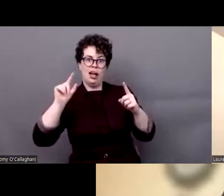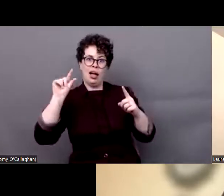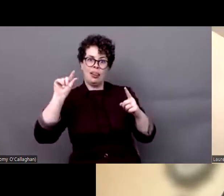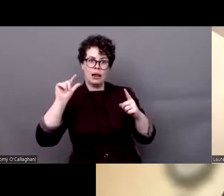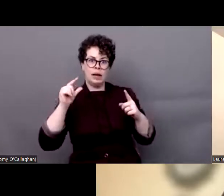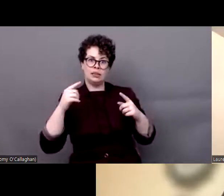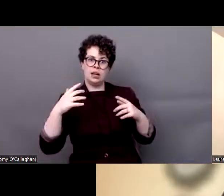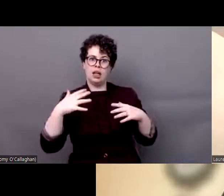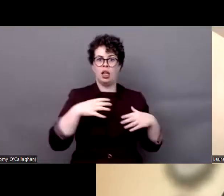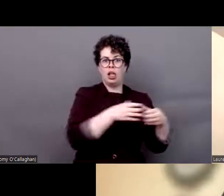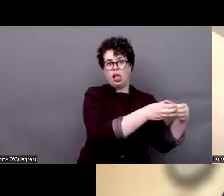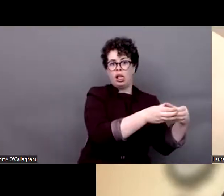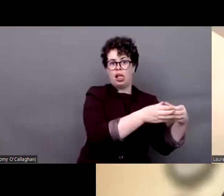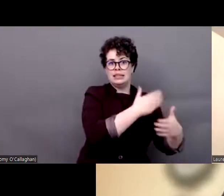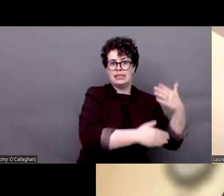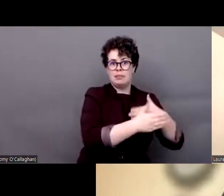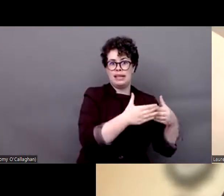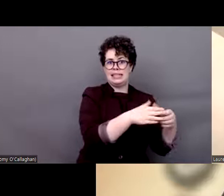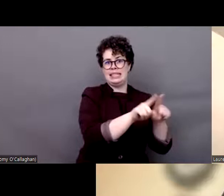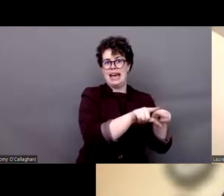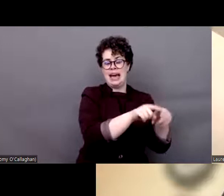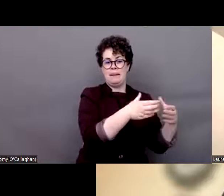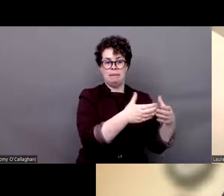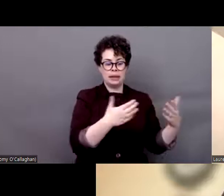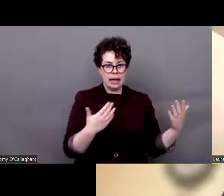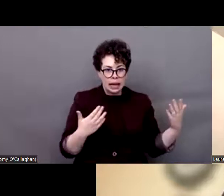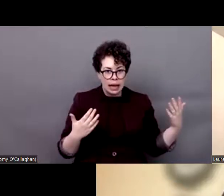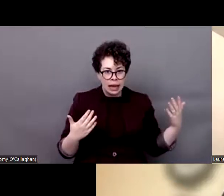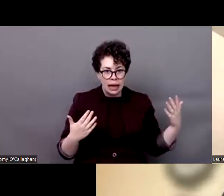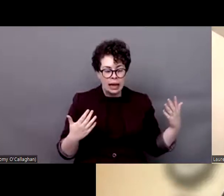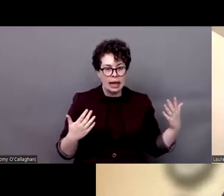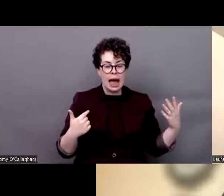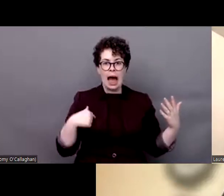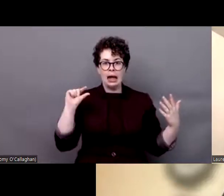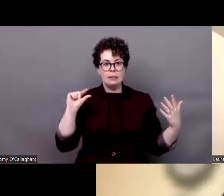is because we had this public debate during